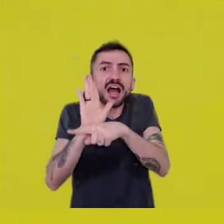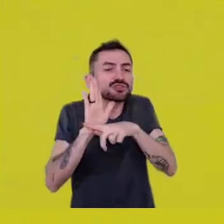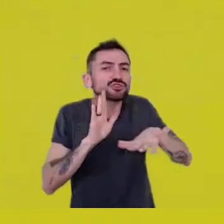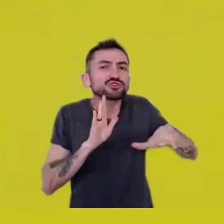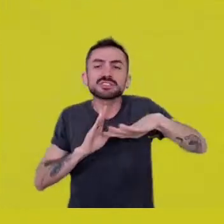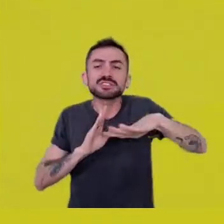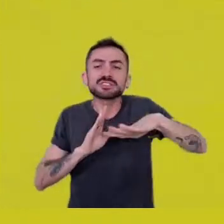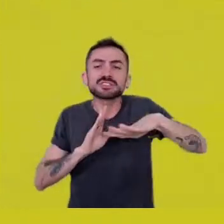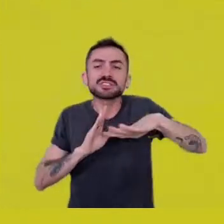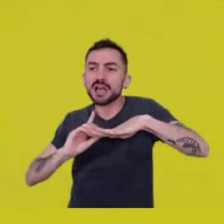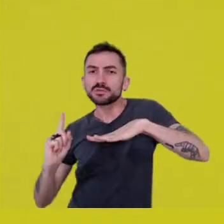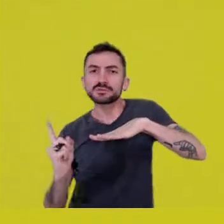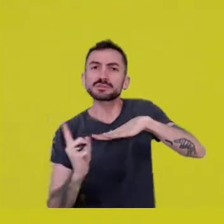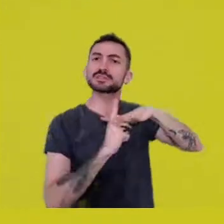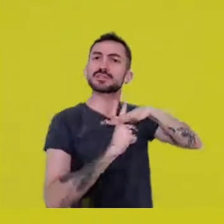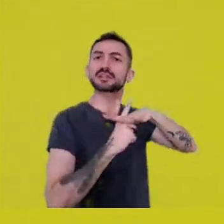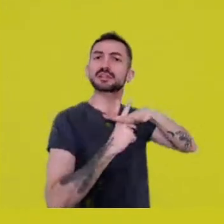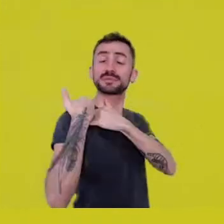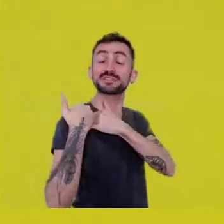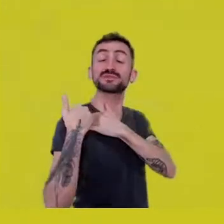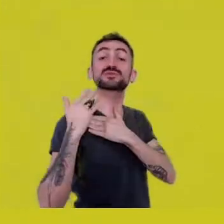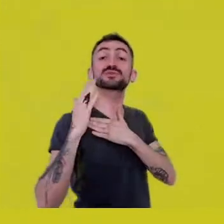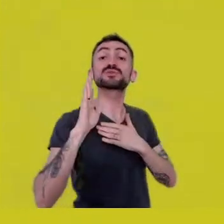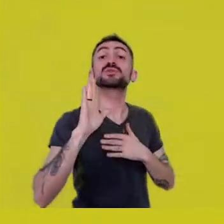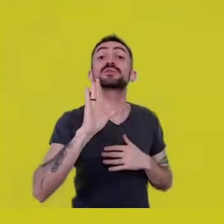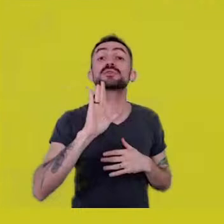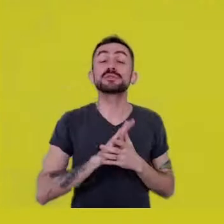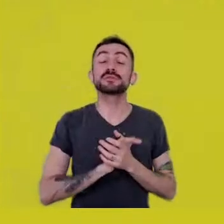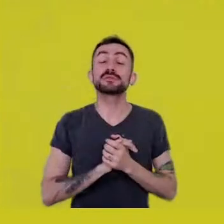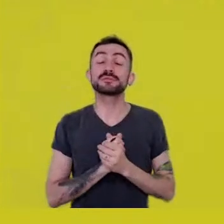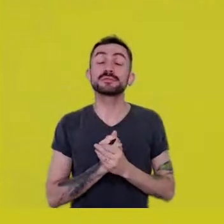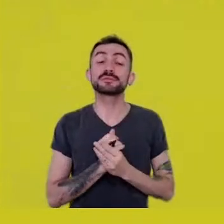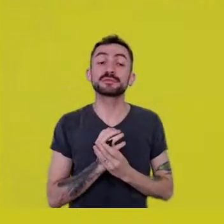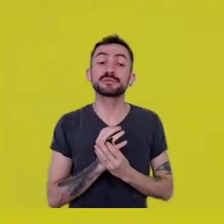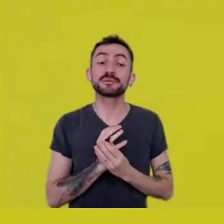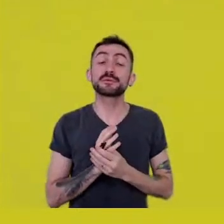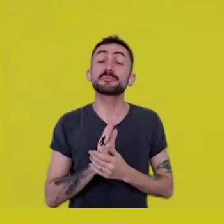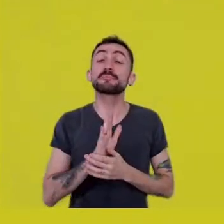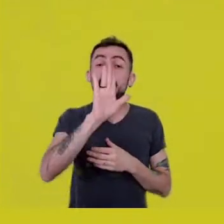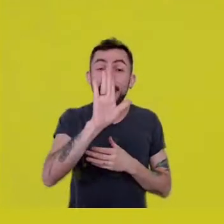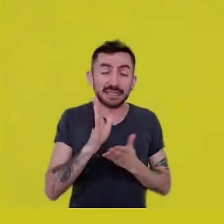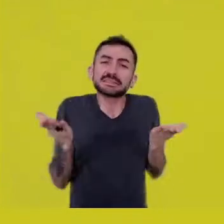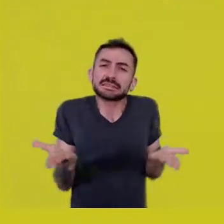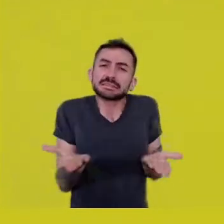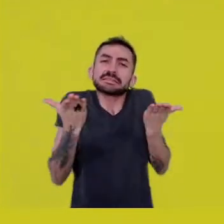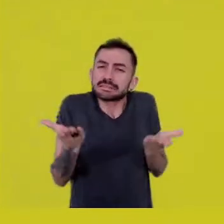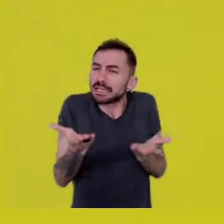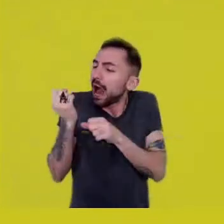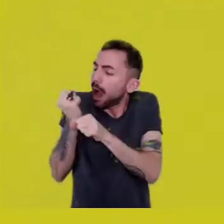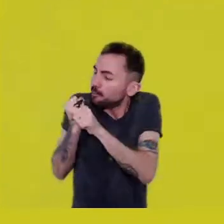and we see that the effectiveness of that long journey